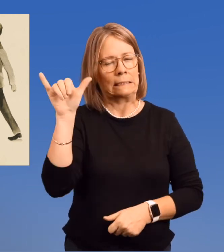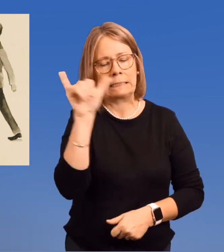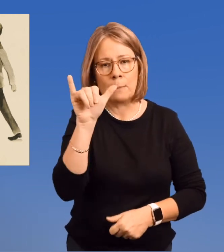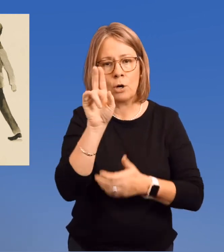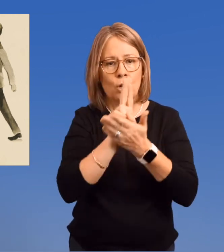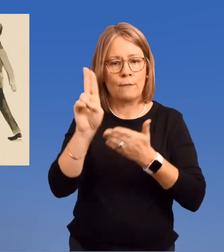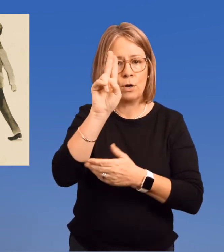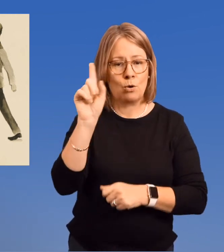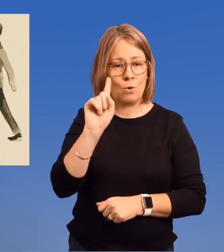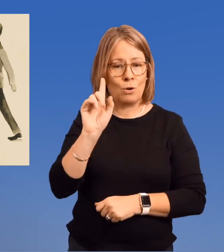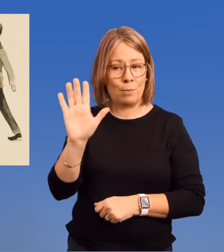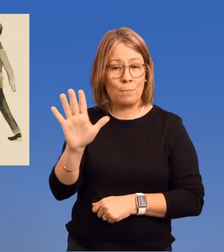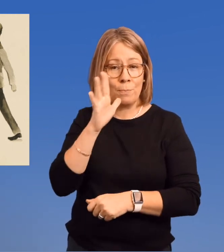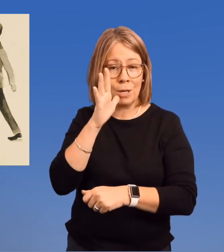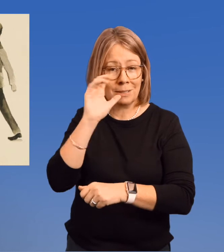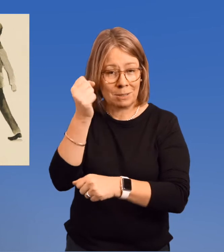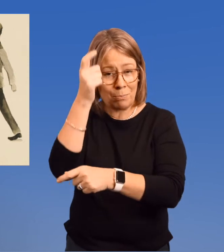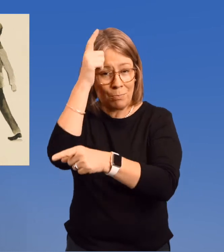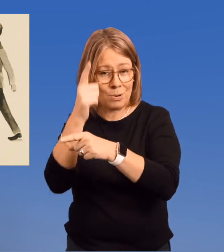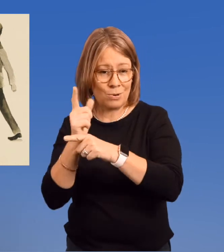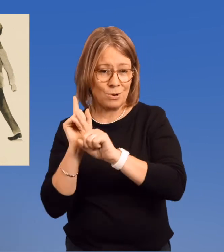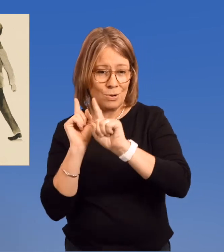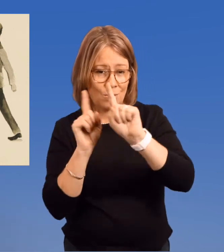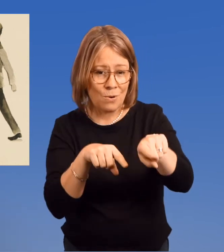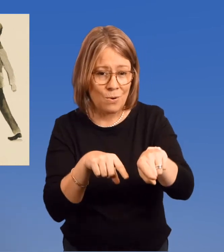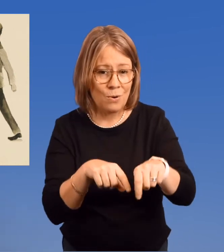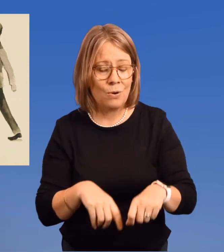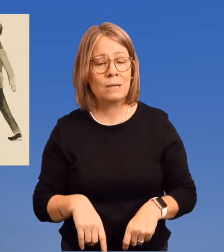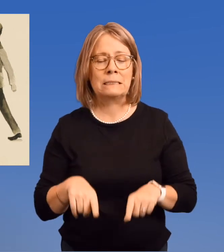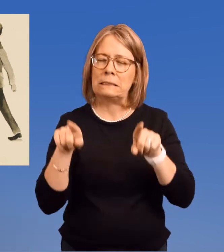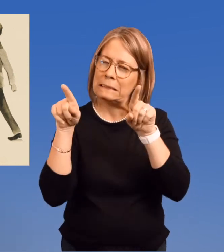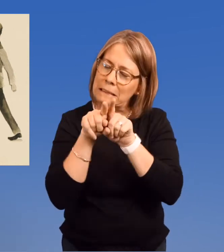the same university her mother's brother had gone to,